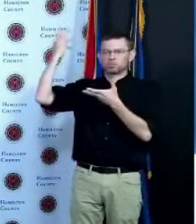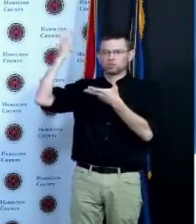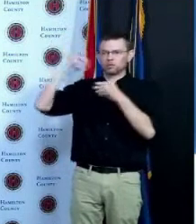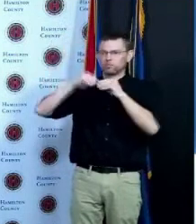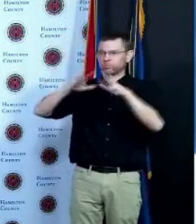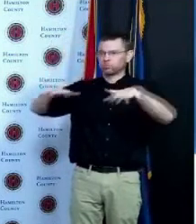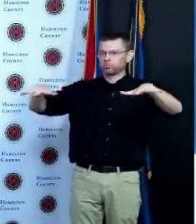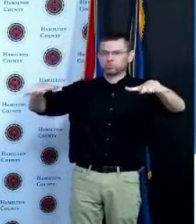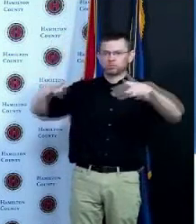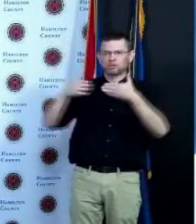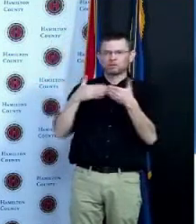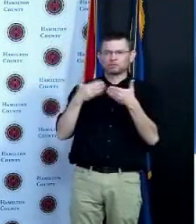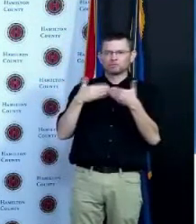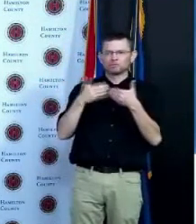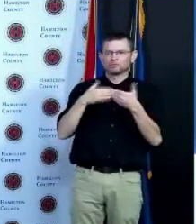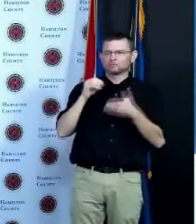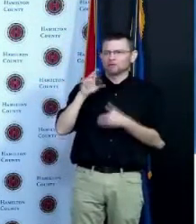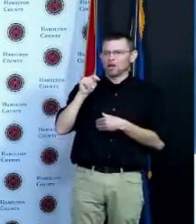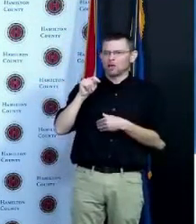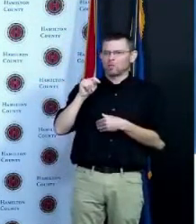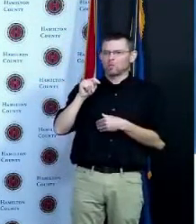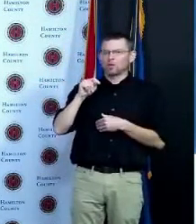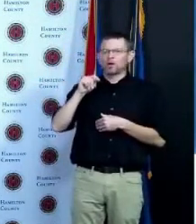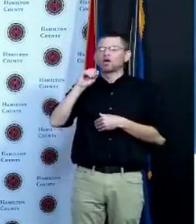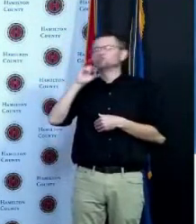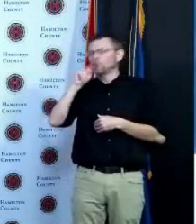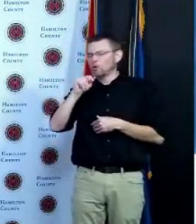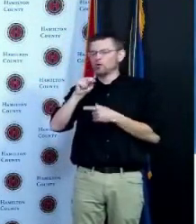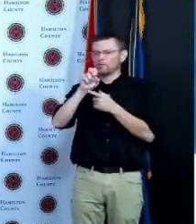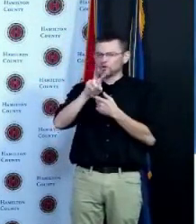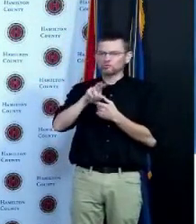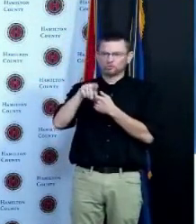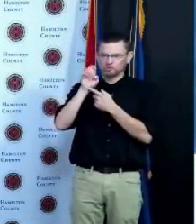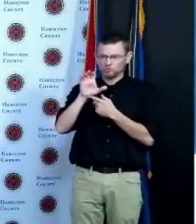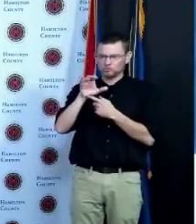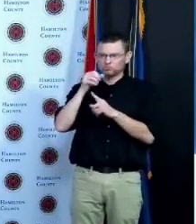December it was an evolution it wasn't some moment by the time Pat Barry went through a living Hell